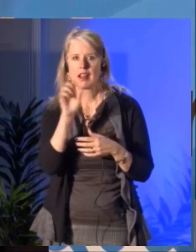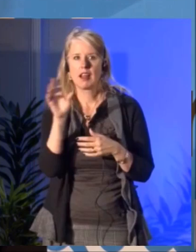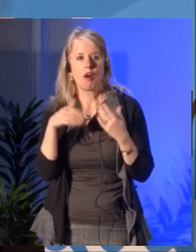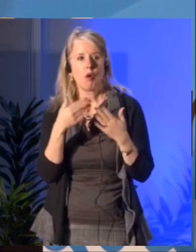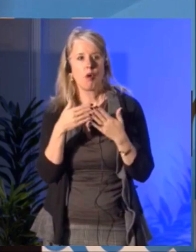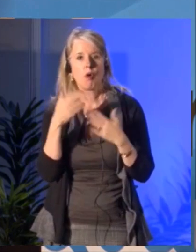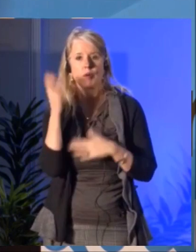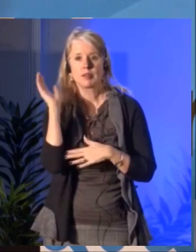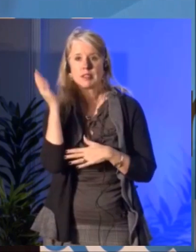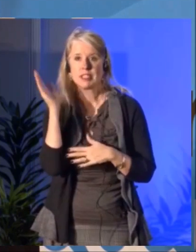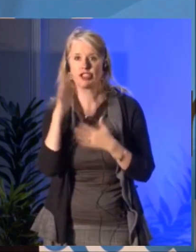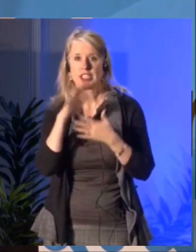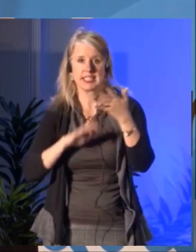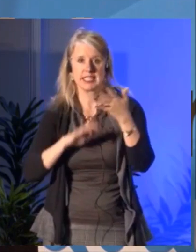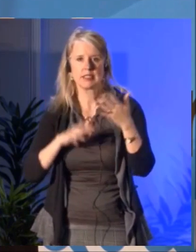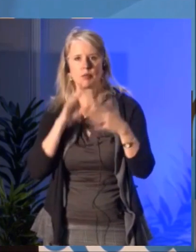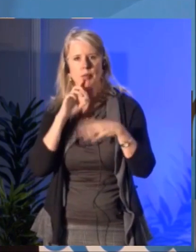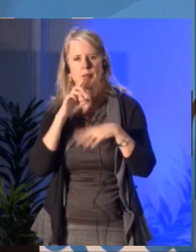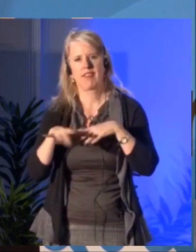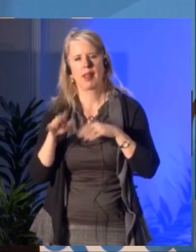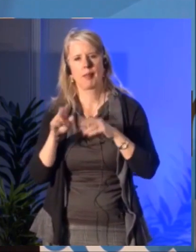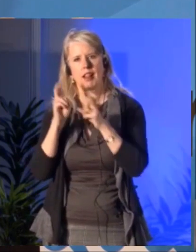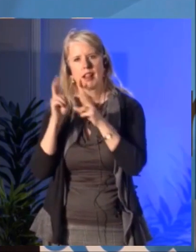Tammy Scott: Our event, thank you very much for being with us this afternoon.